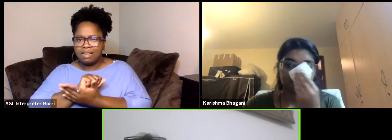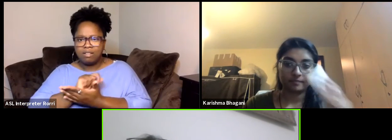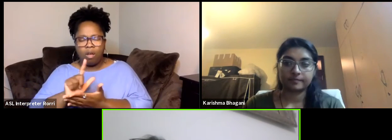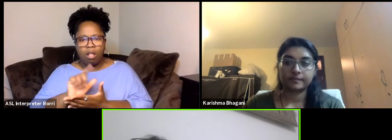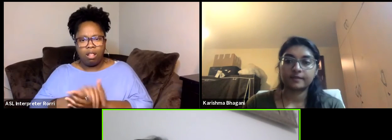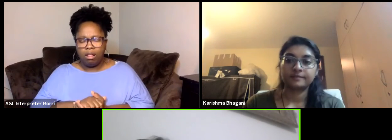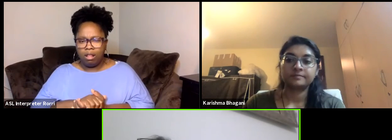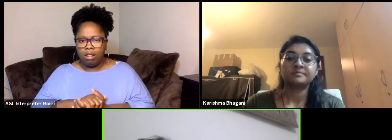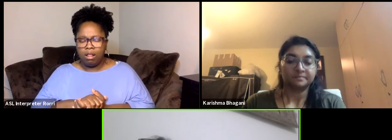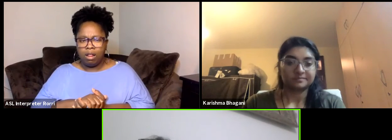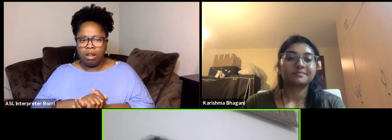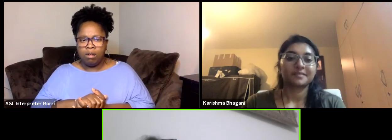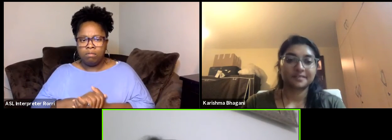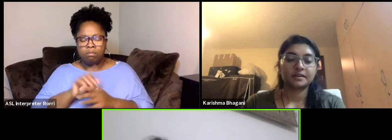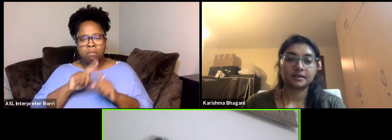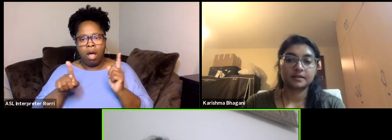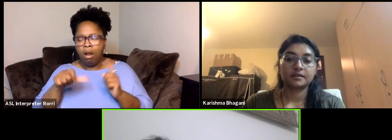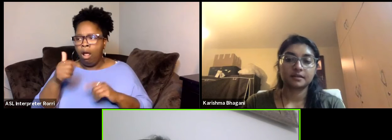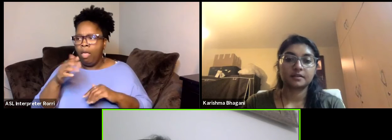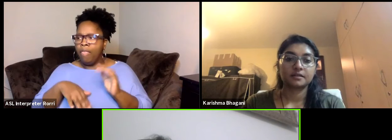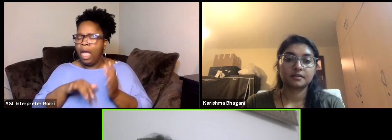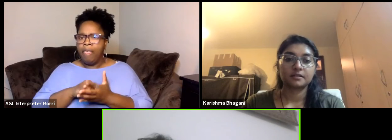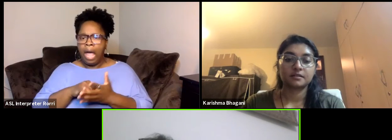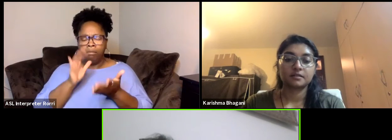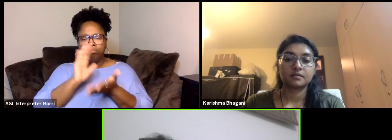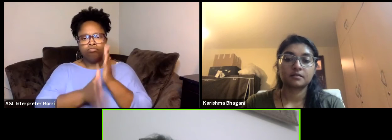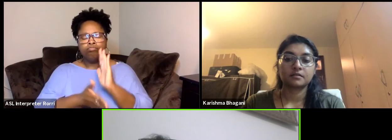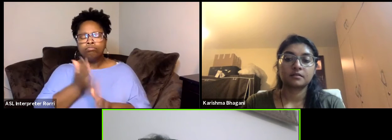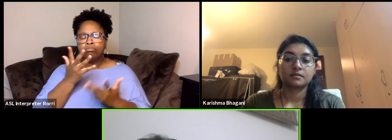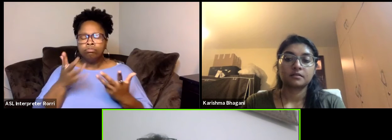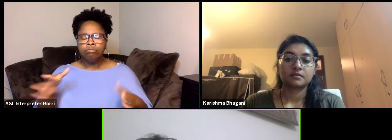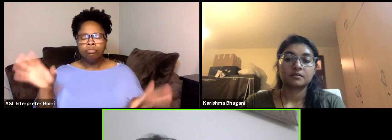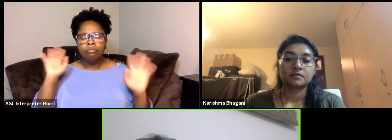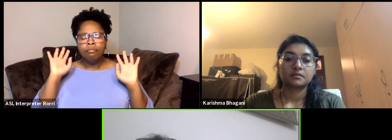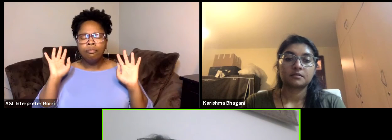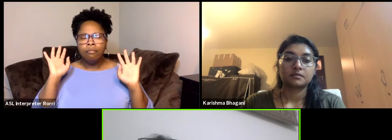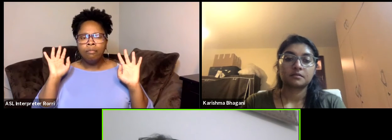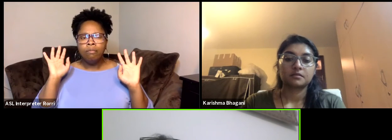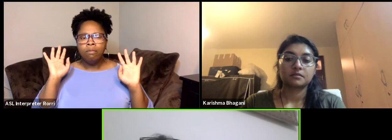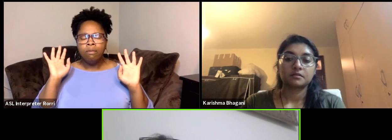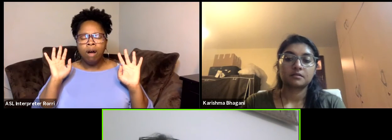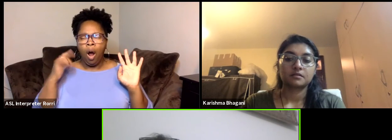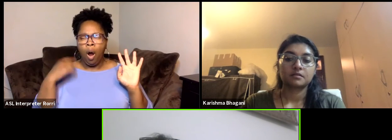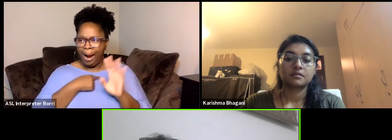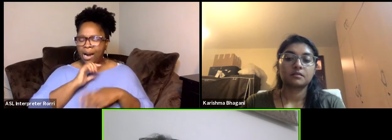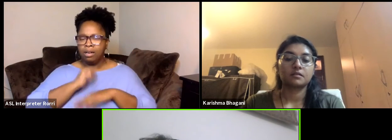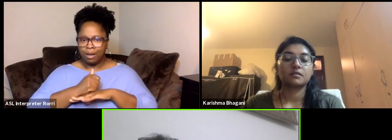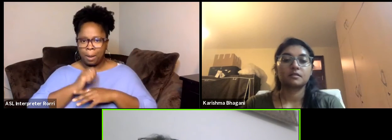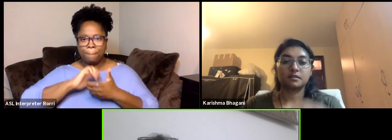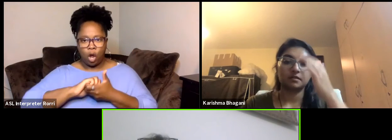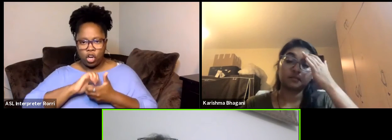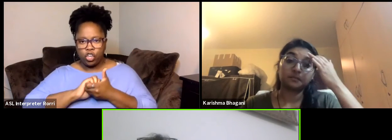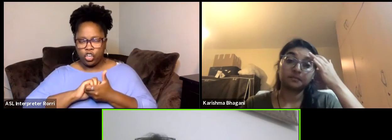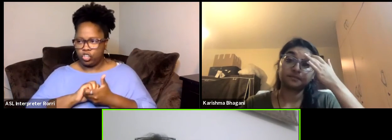But the other of that it's done, but what I did, I reached out to partners other art people in around the world